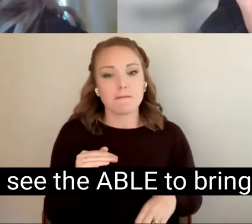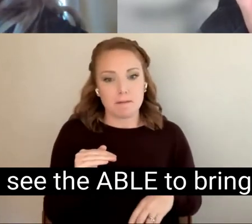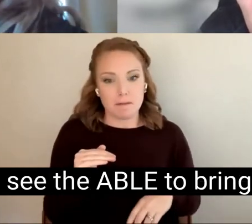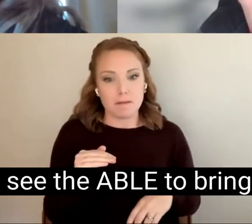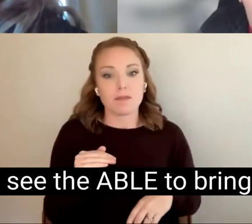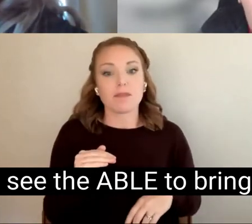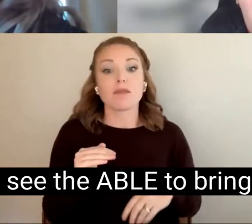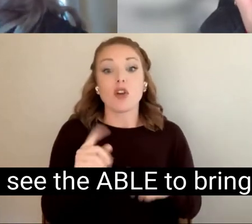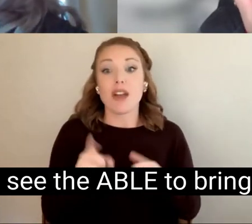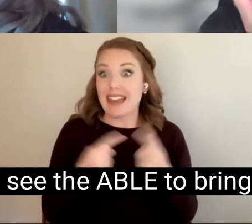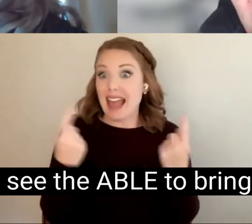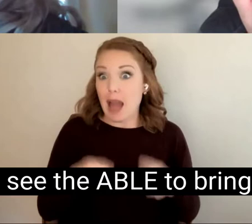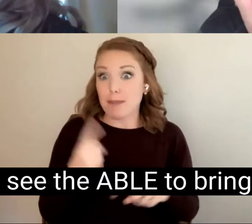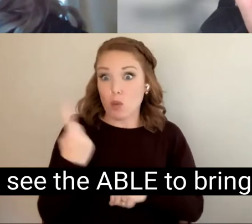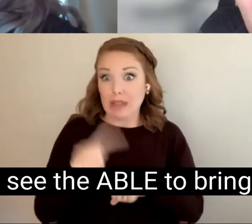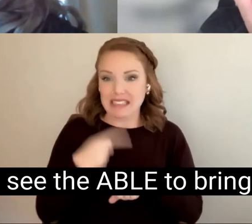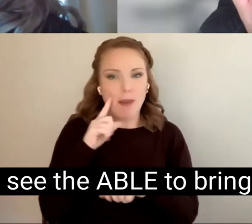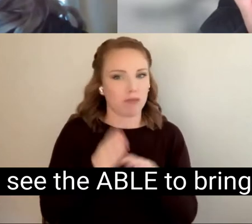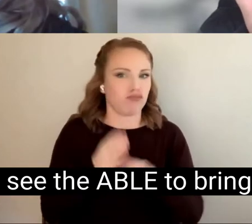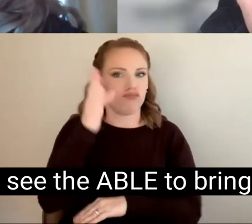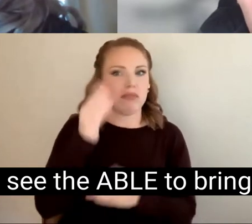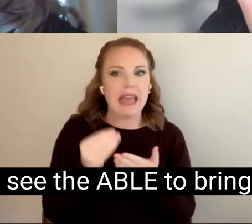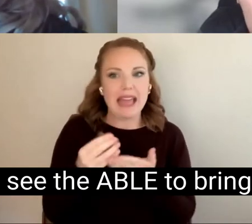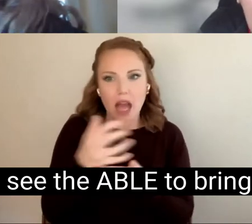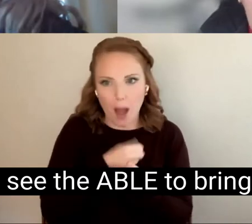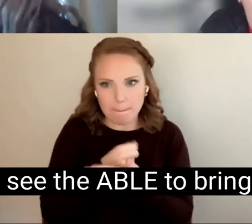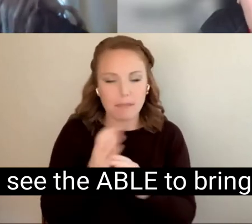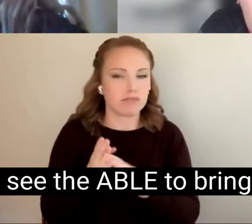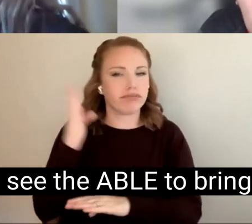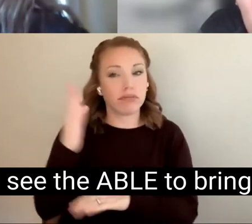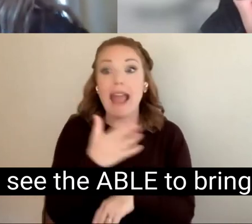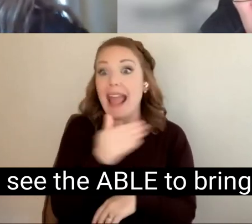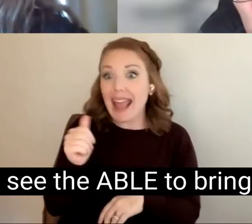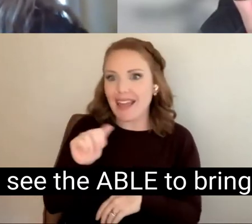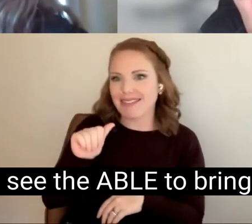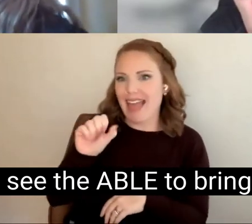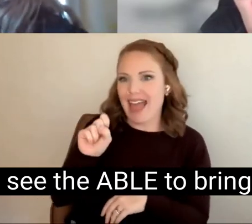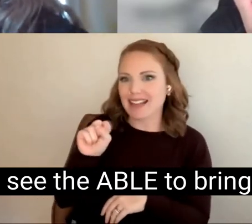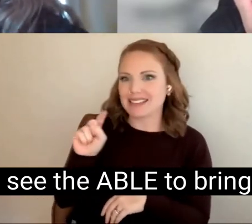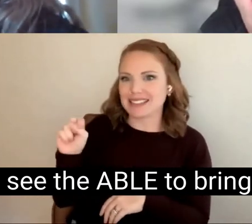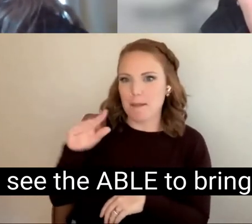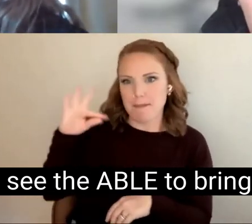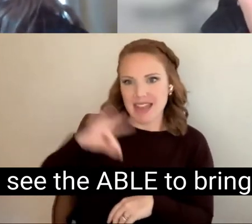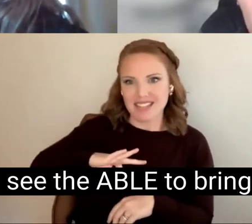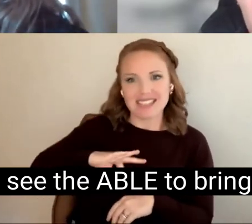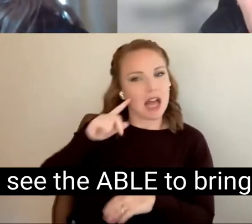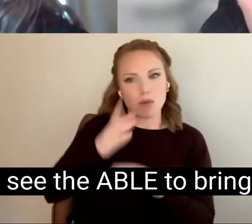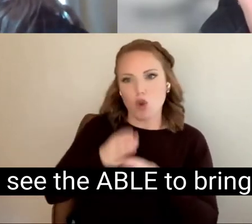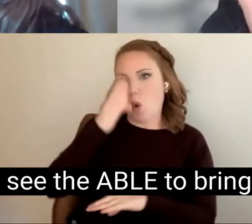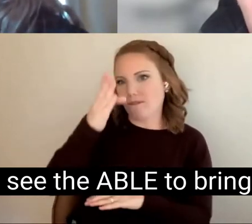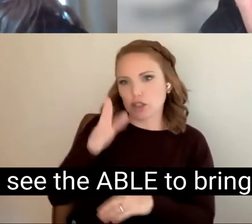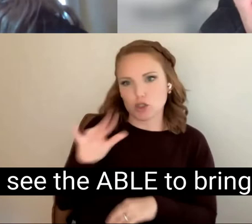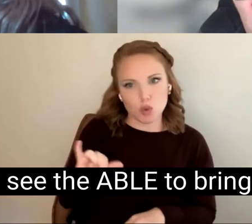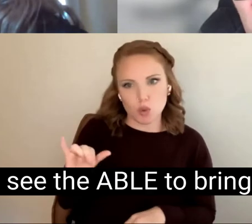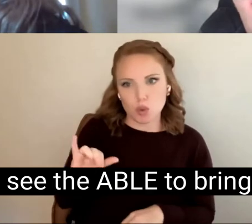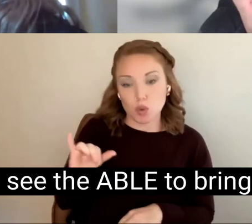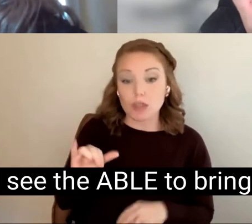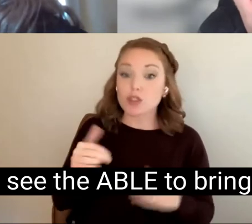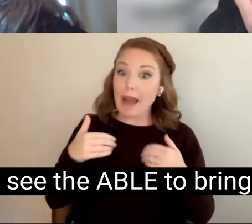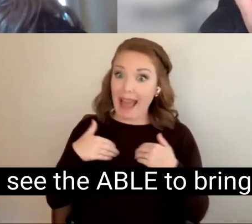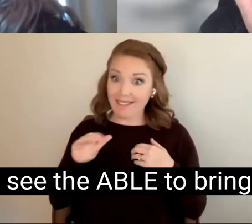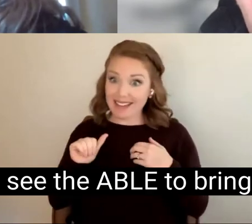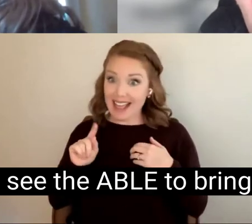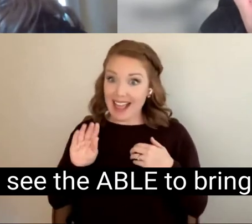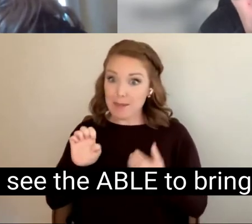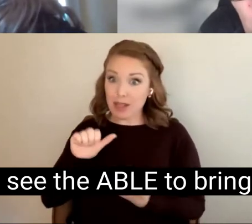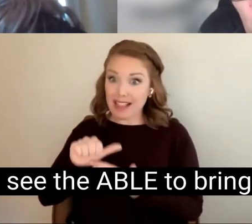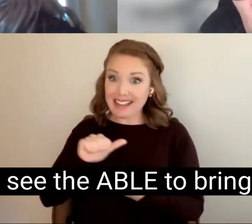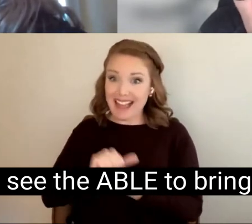limit, but I see the ABLE to bring me well